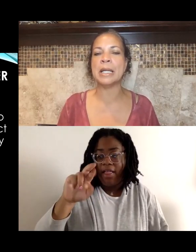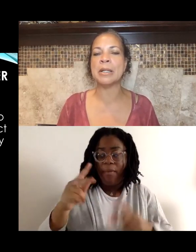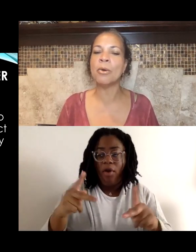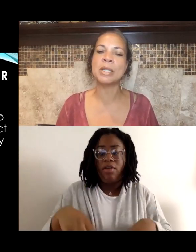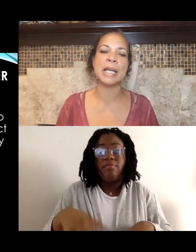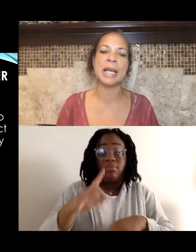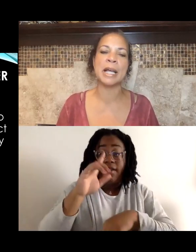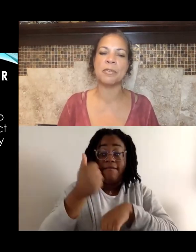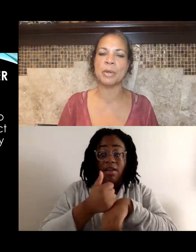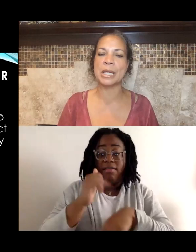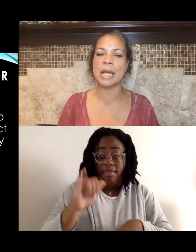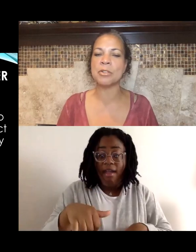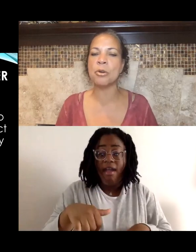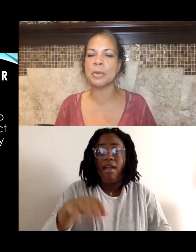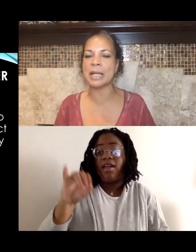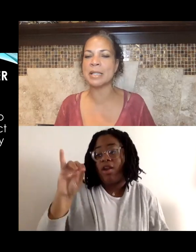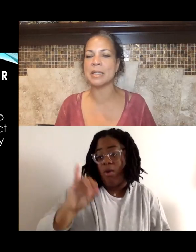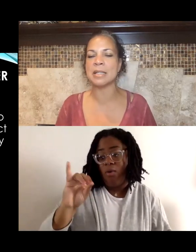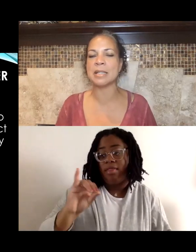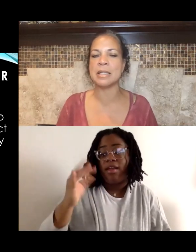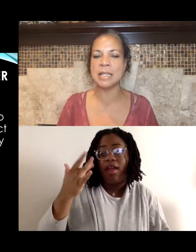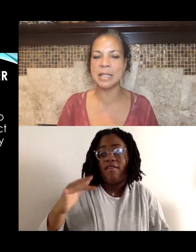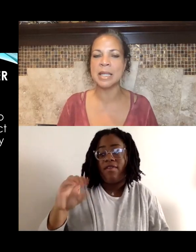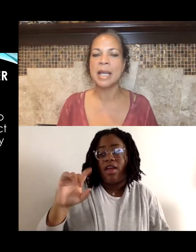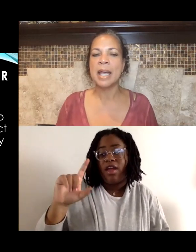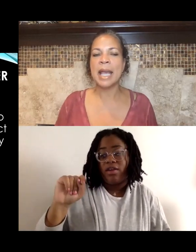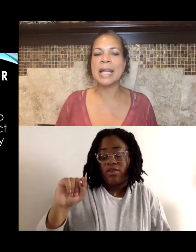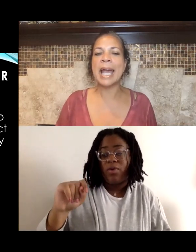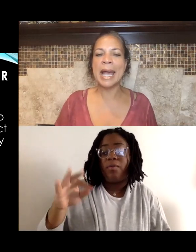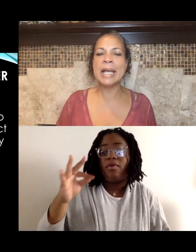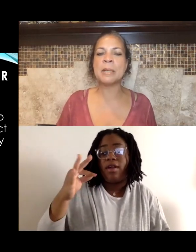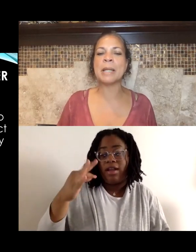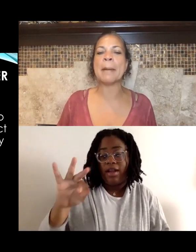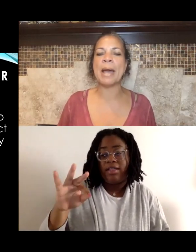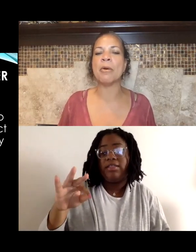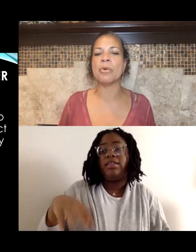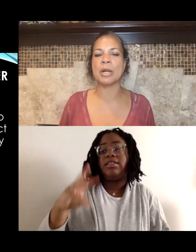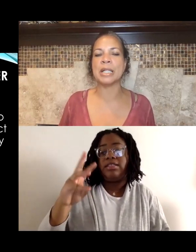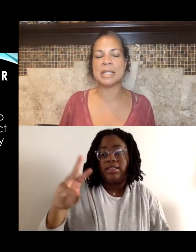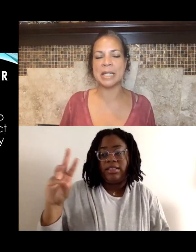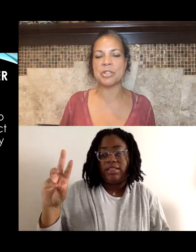in Oakland, California in October 1966. and as a Black Power organization.